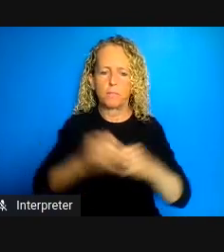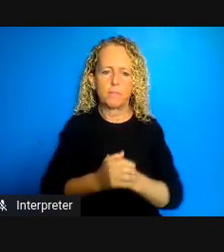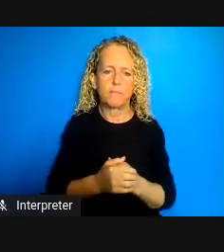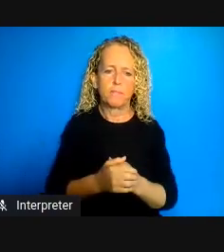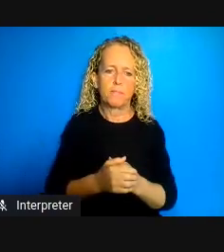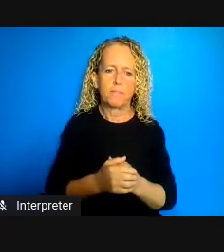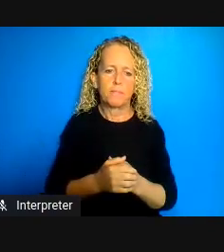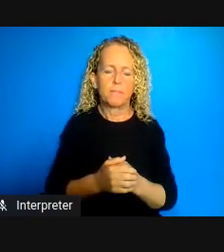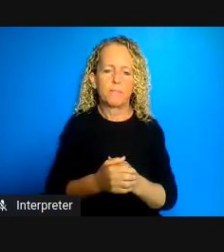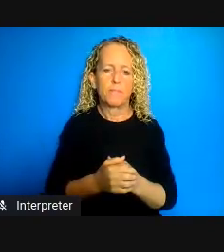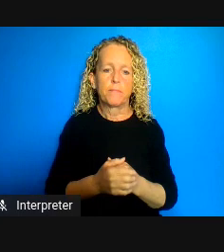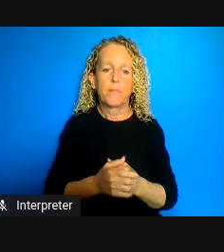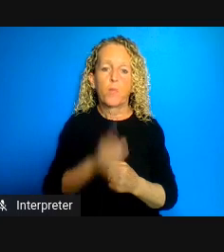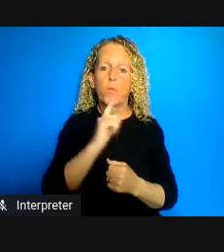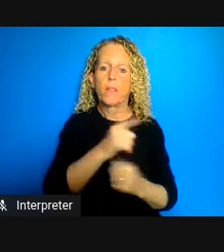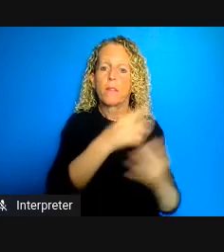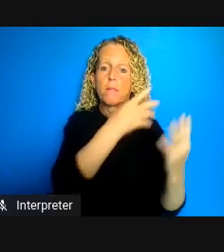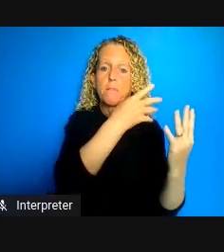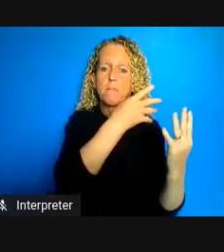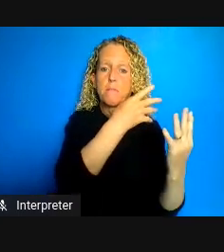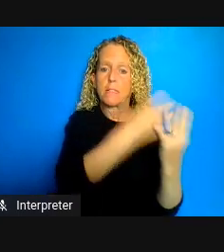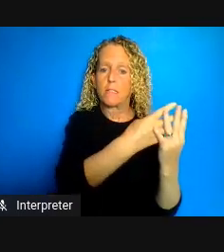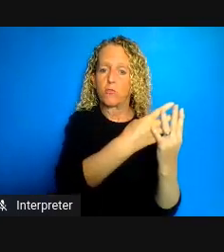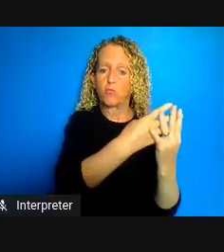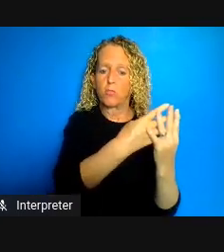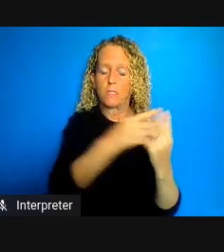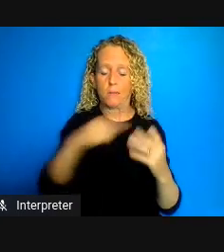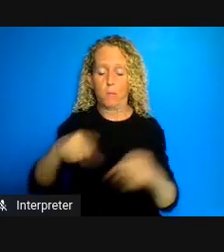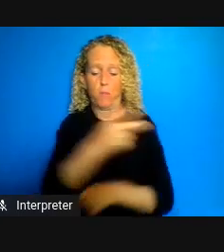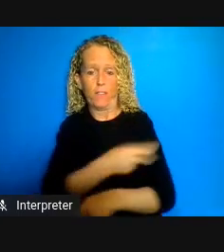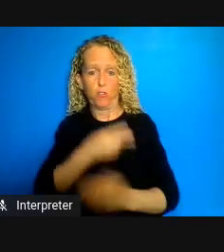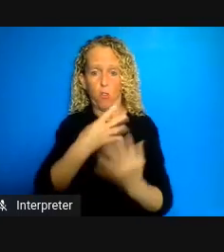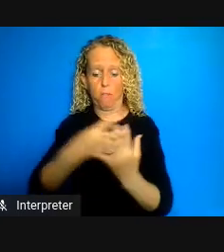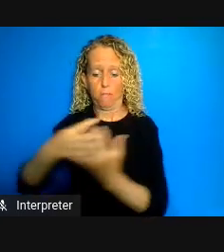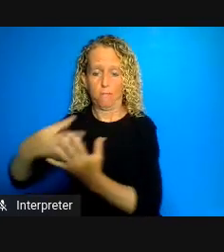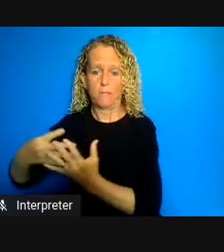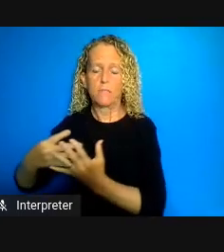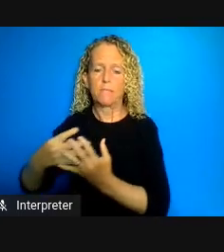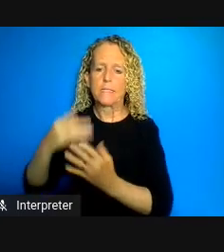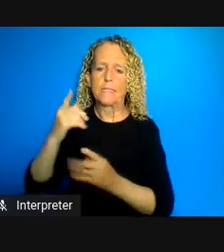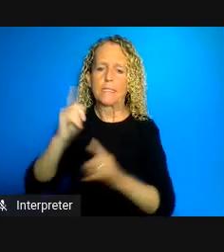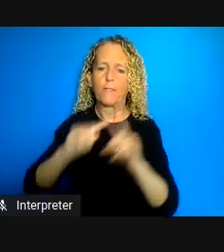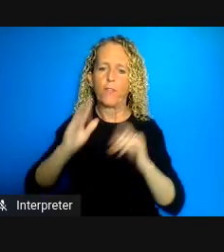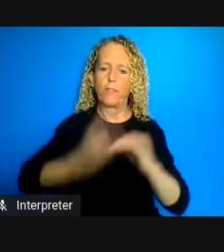penitentiaries. The CSC has resisted populating the prison populate the